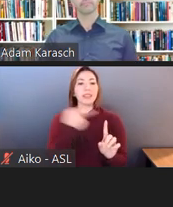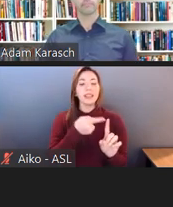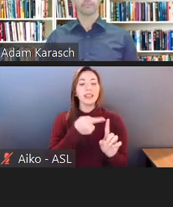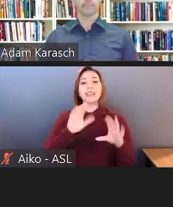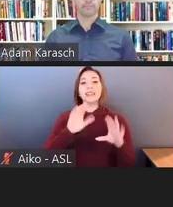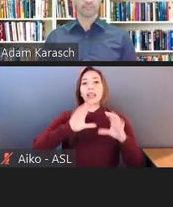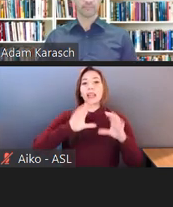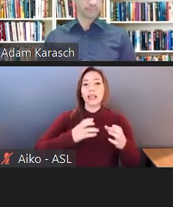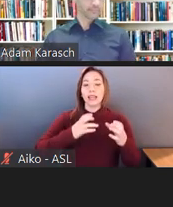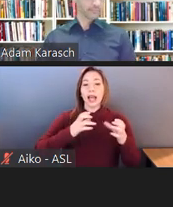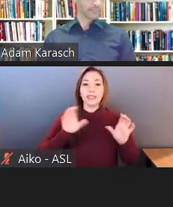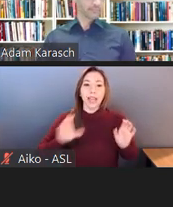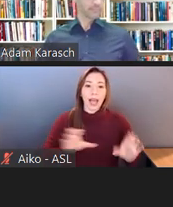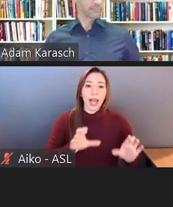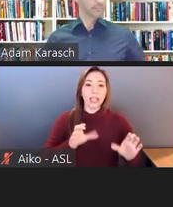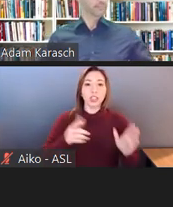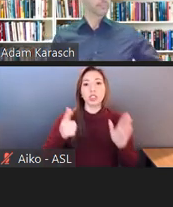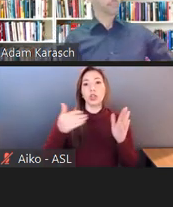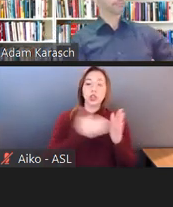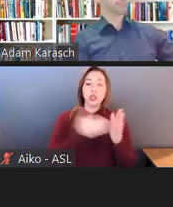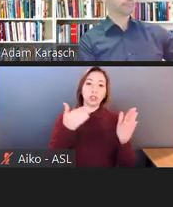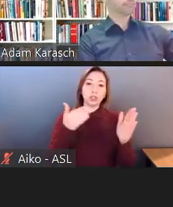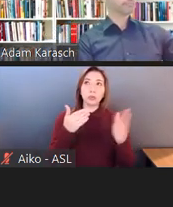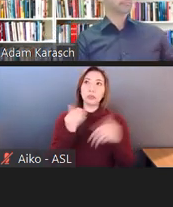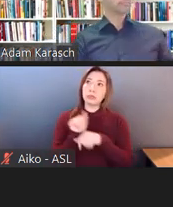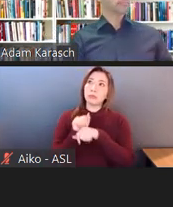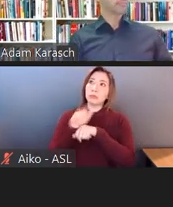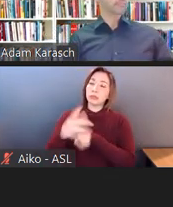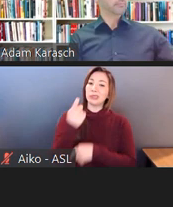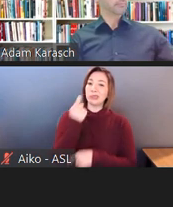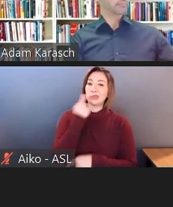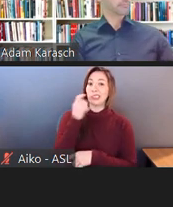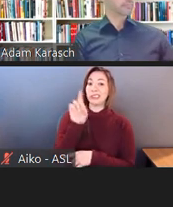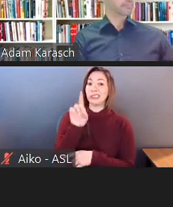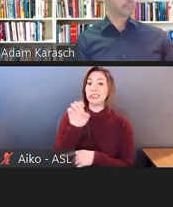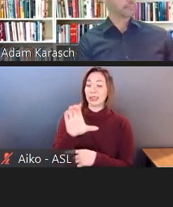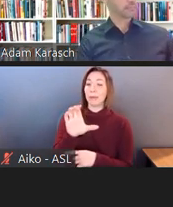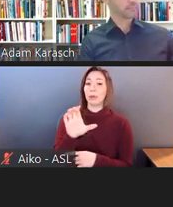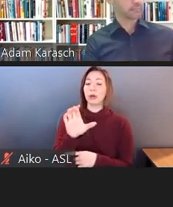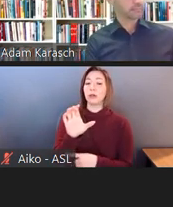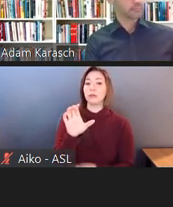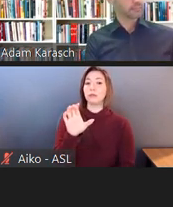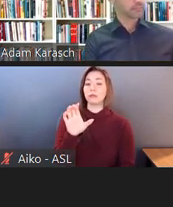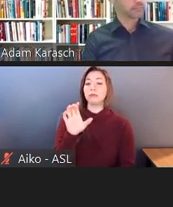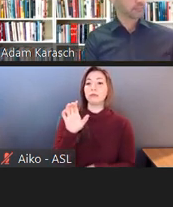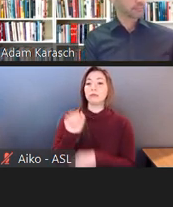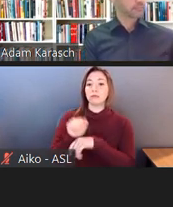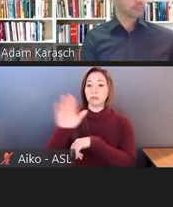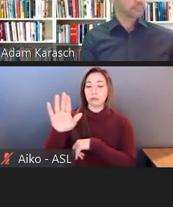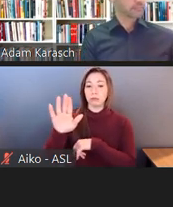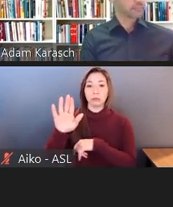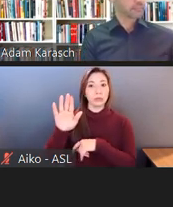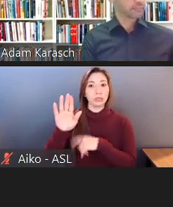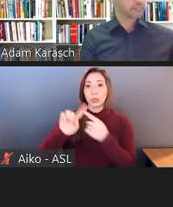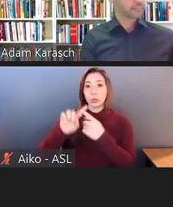lawsuit and was filed in December-- just this past December-- in federal court in New York.